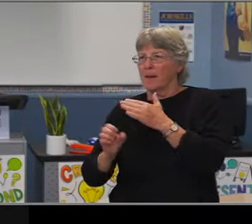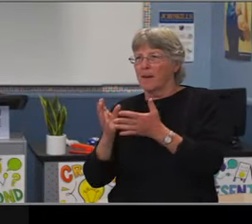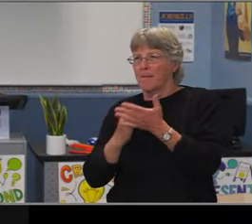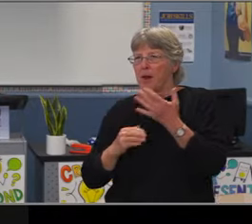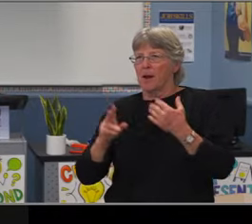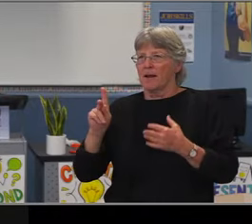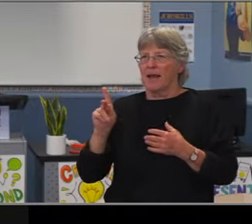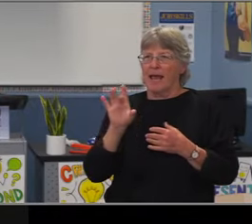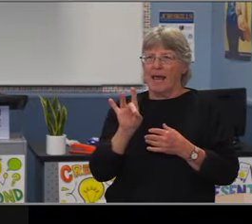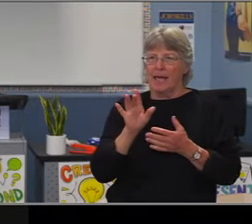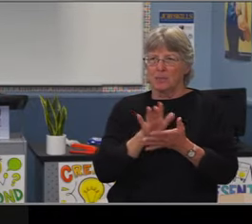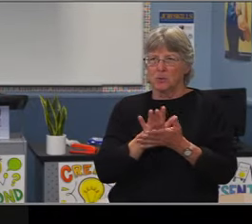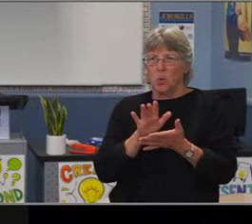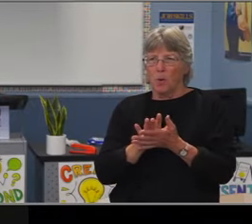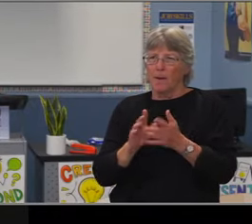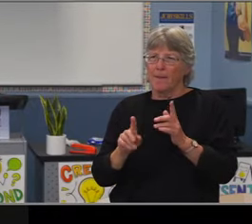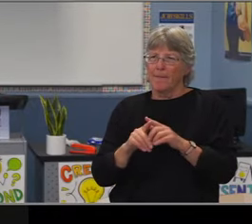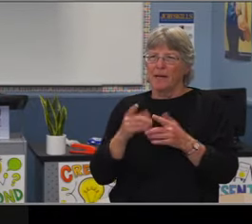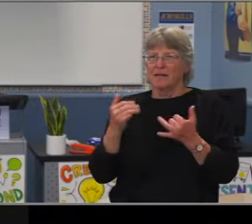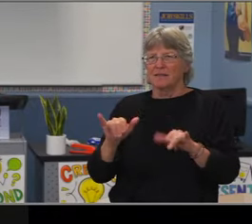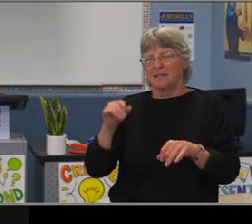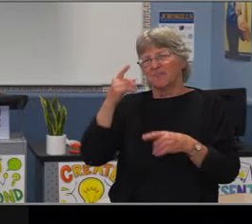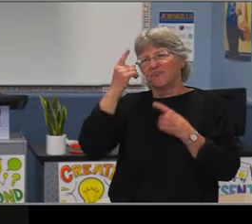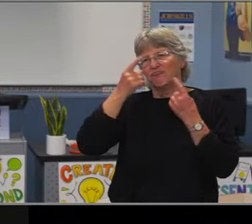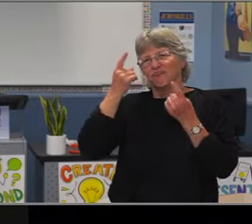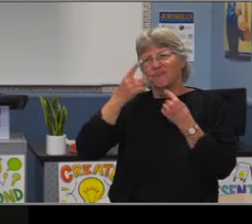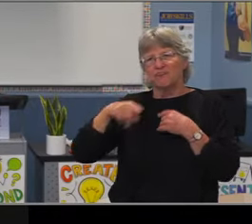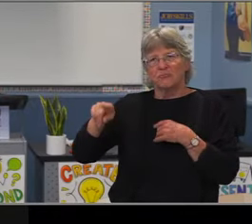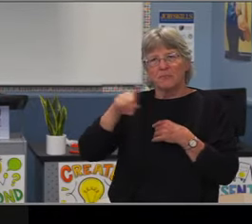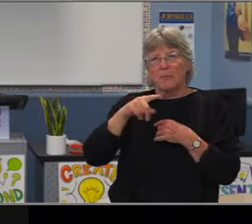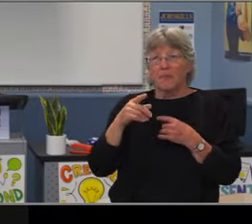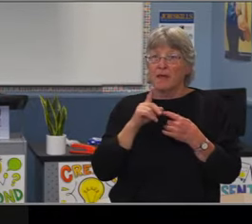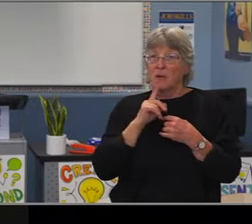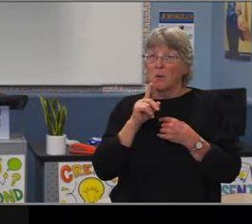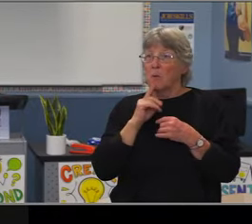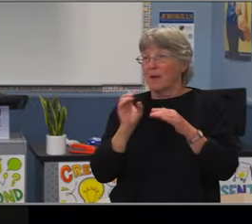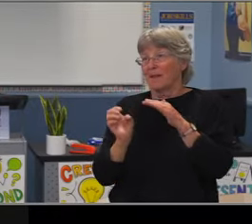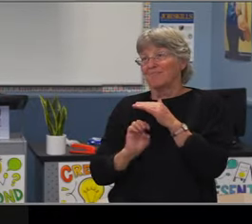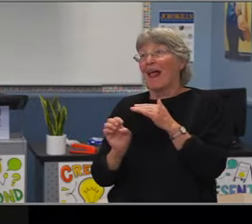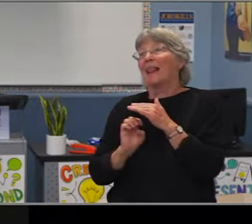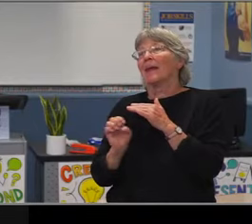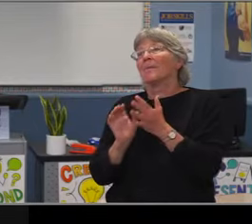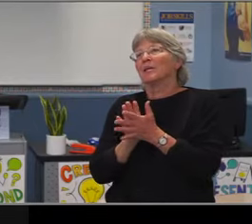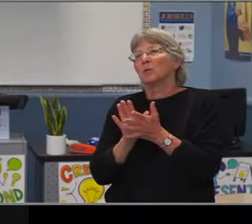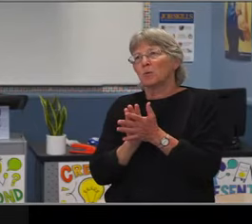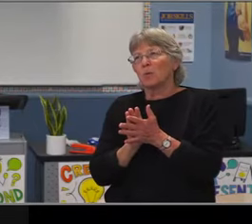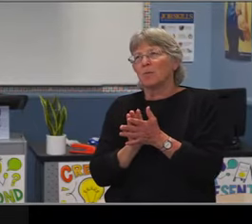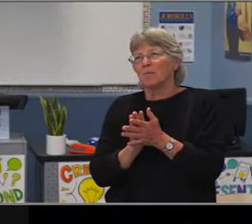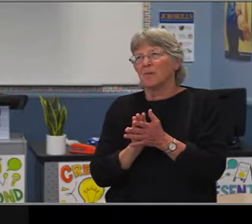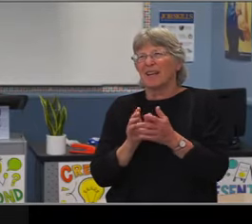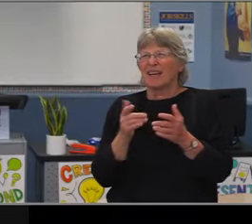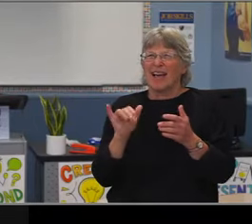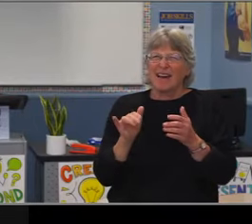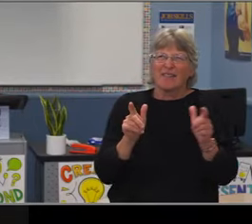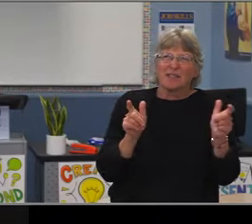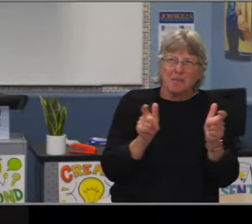and two of the sites, only a portion of the students can attend just based on enrollment. And that is Muir with 50%